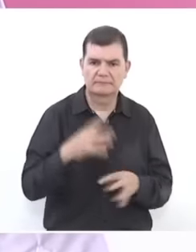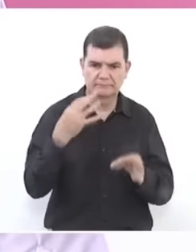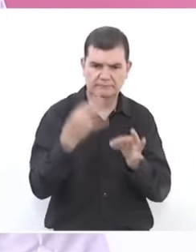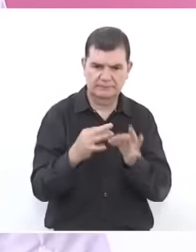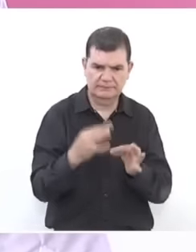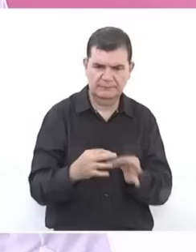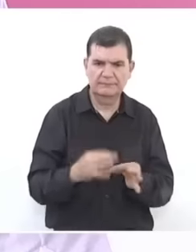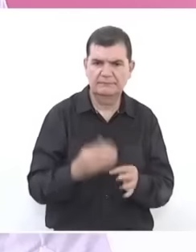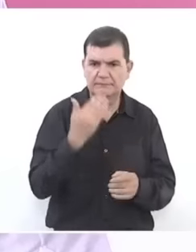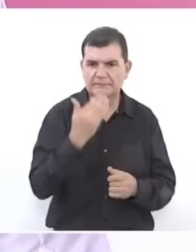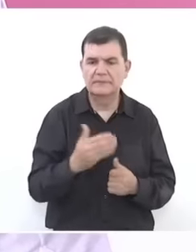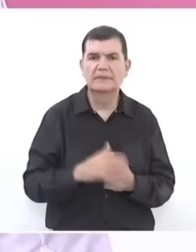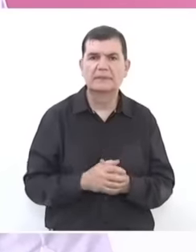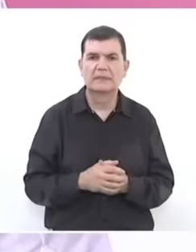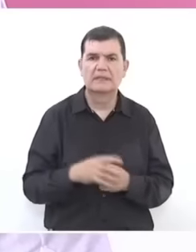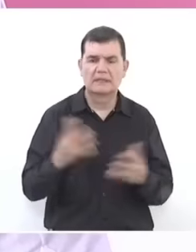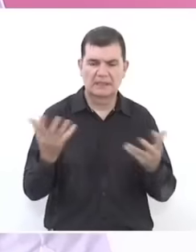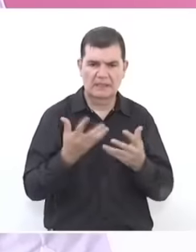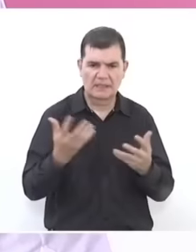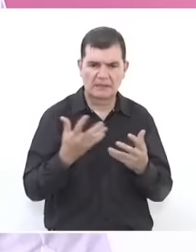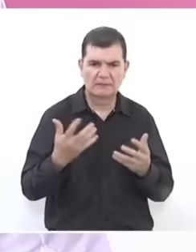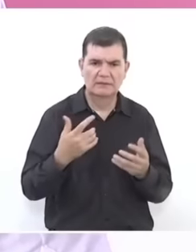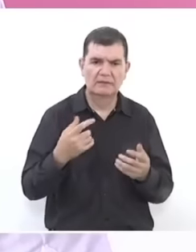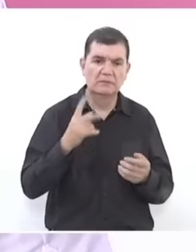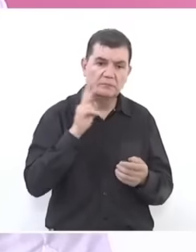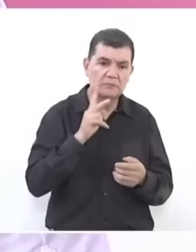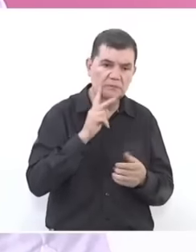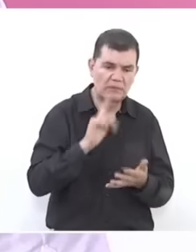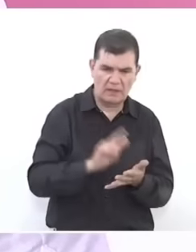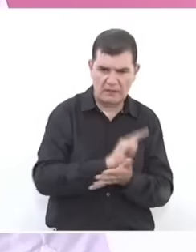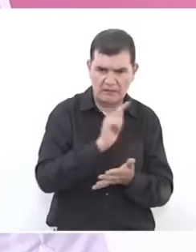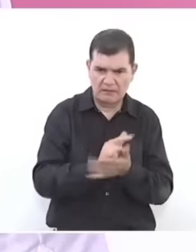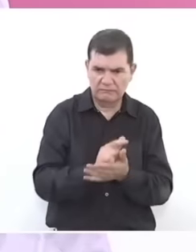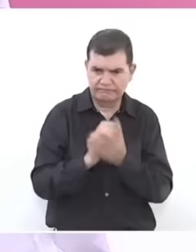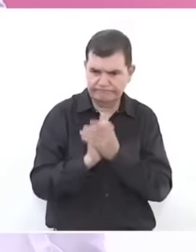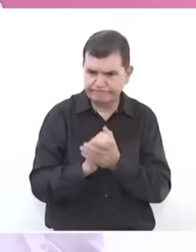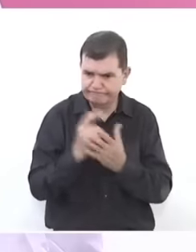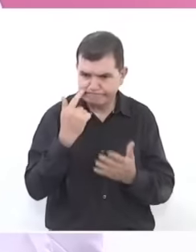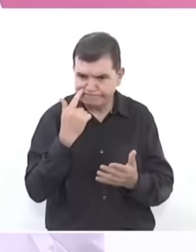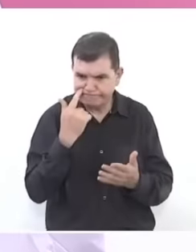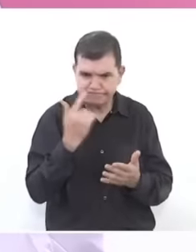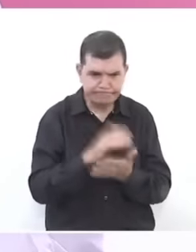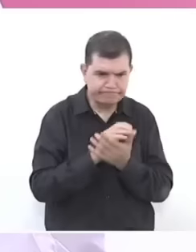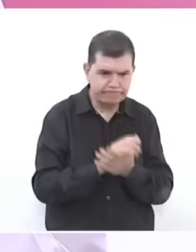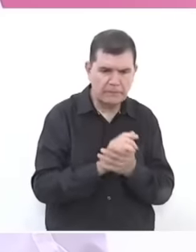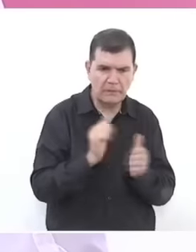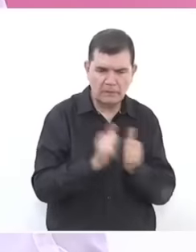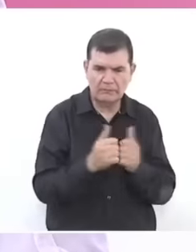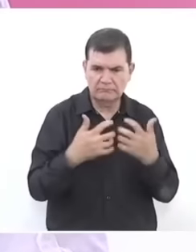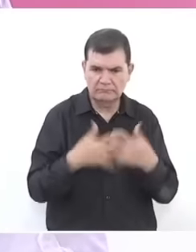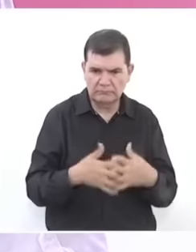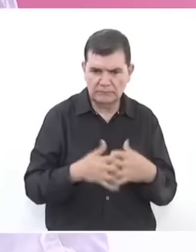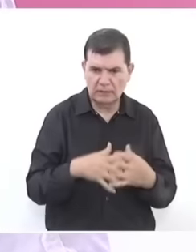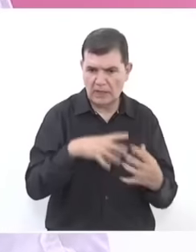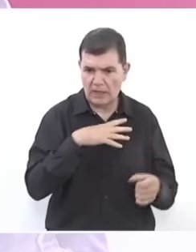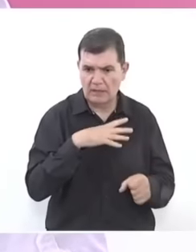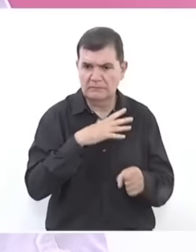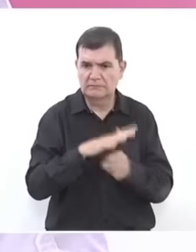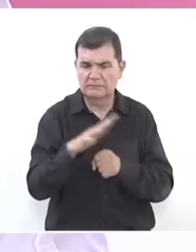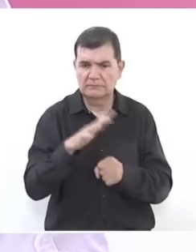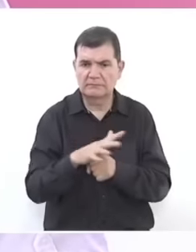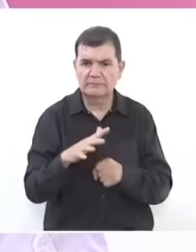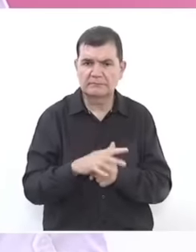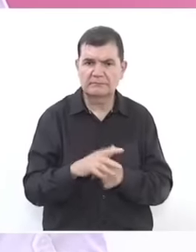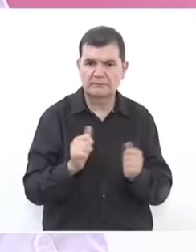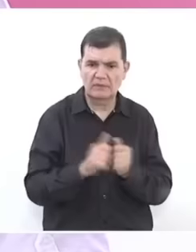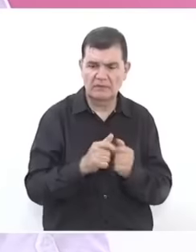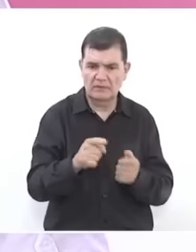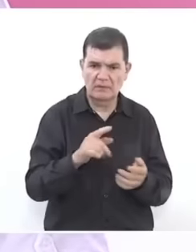and that the tender should be carried out completely legally, but they already have machinery here and they are going to put out to tender that road